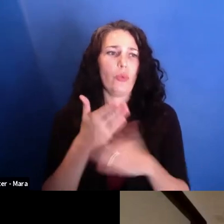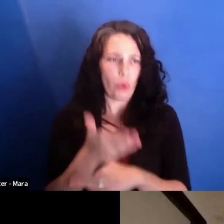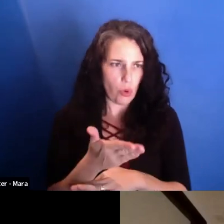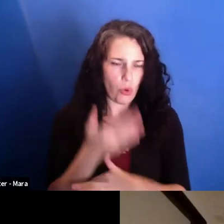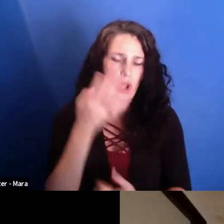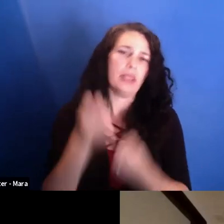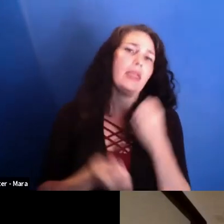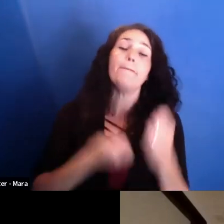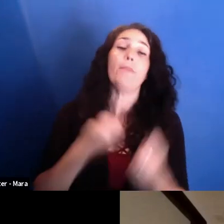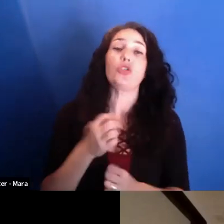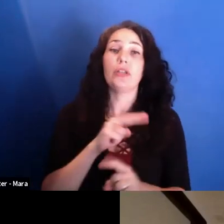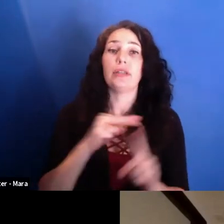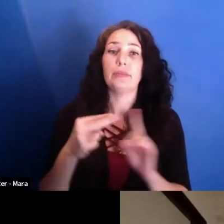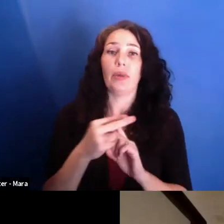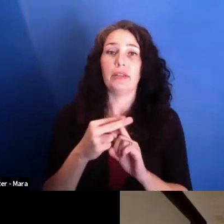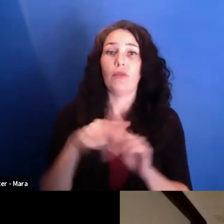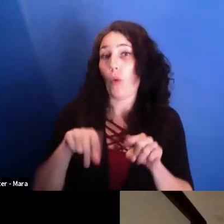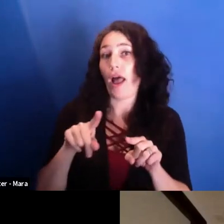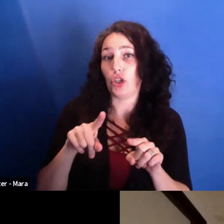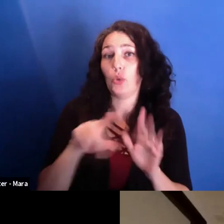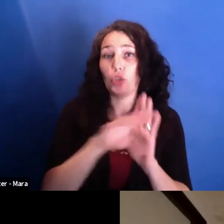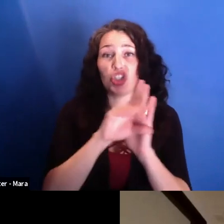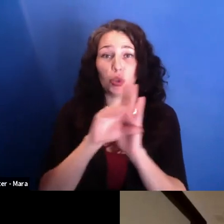that one had while shooting.